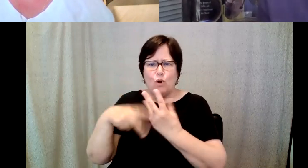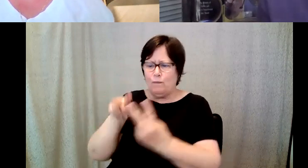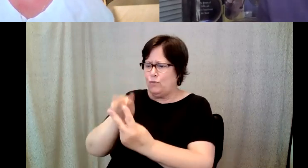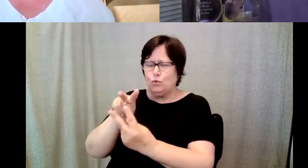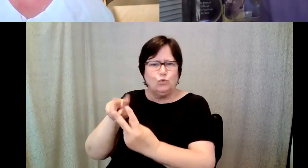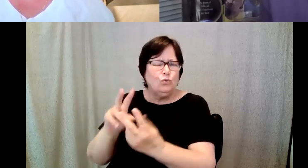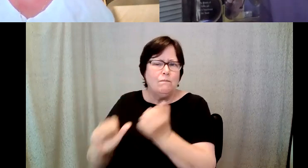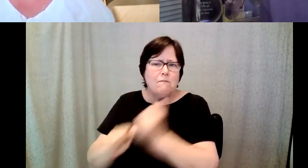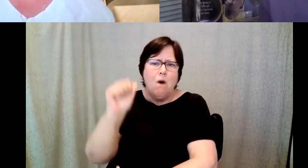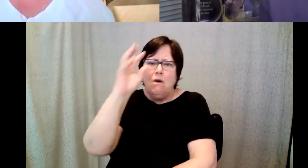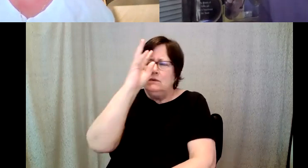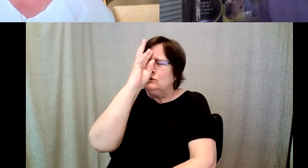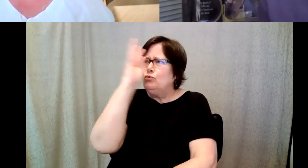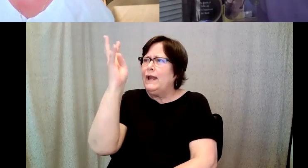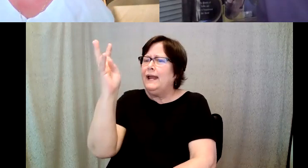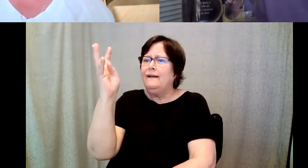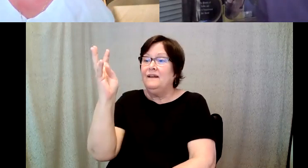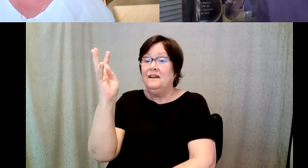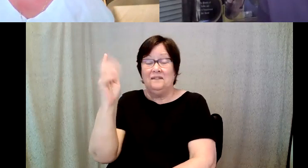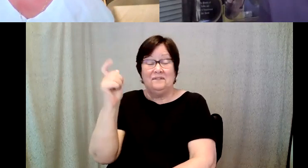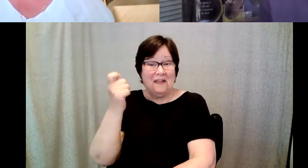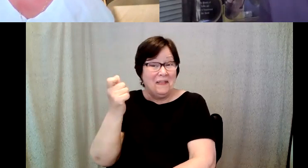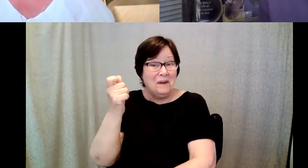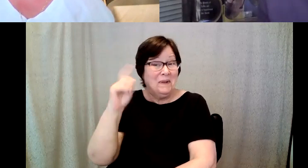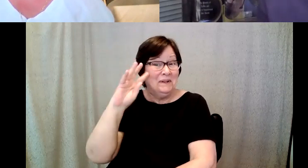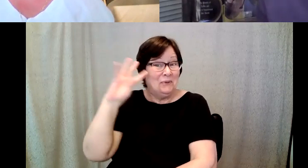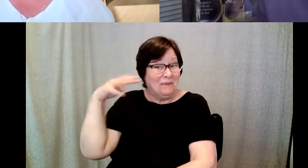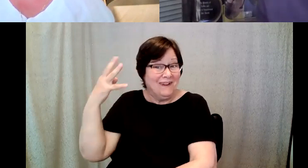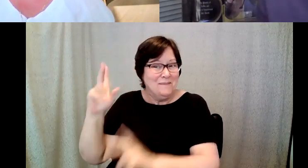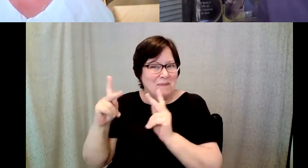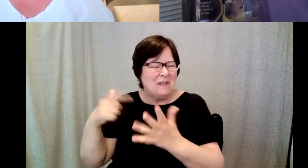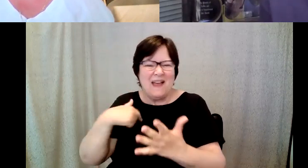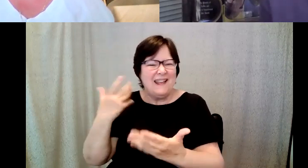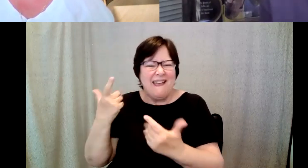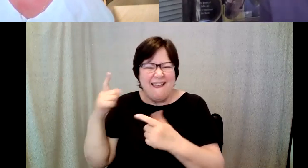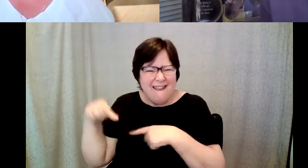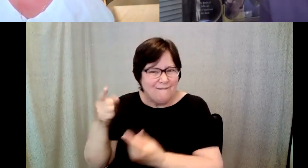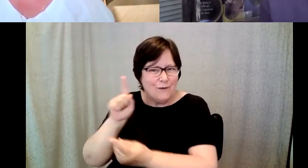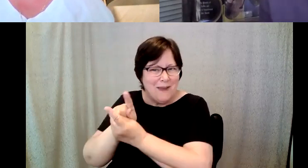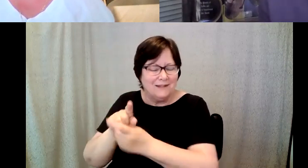D. Major Cohen: Somewhat outlandish people I had ever encountered and I realized right